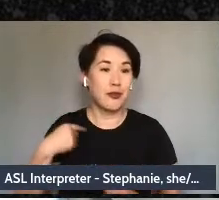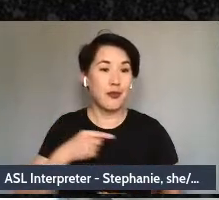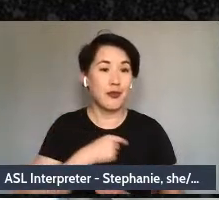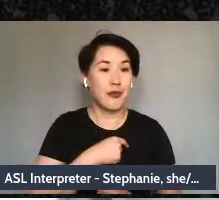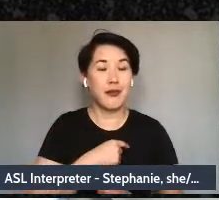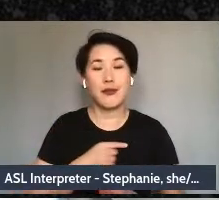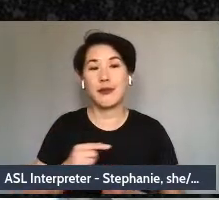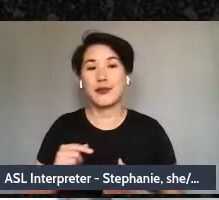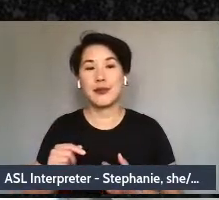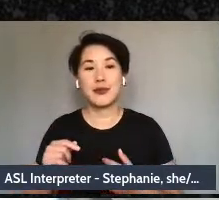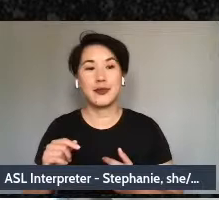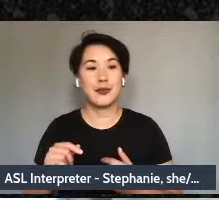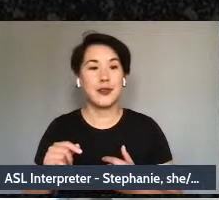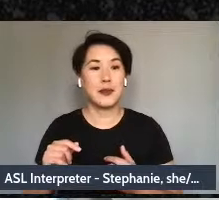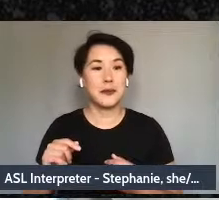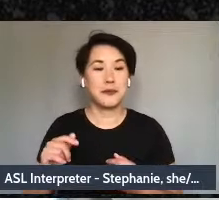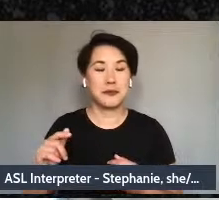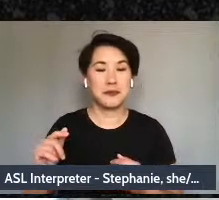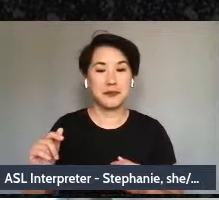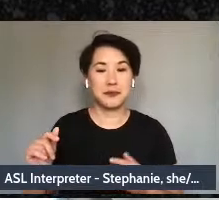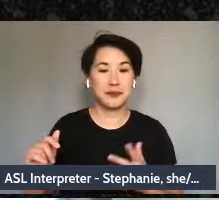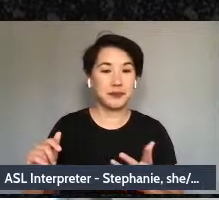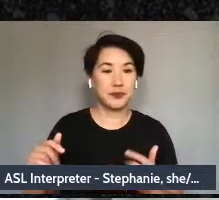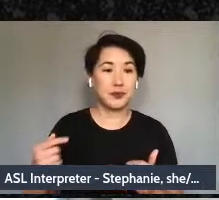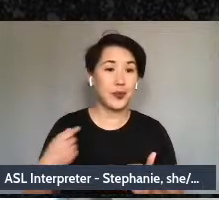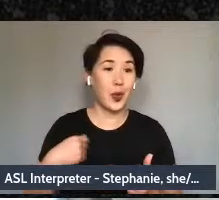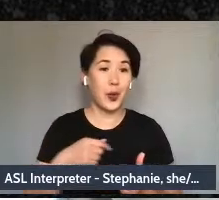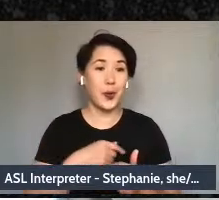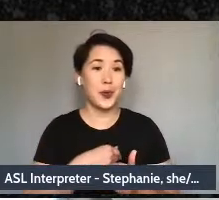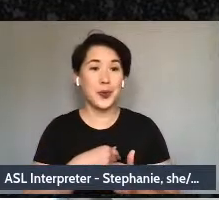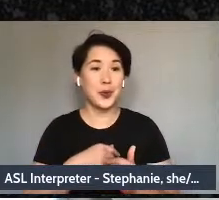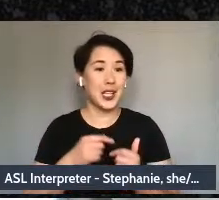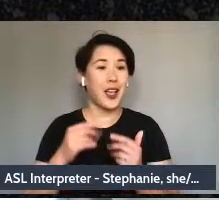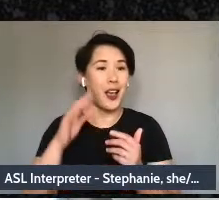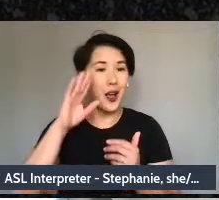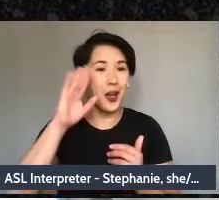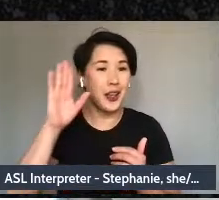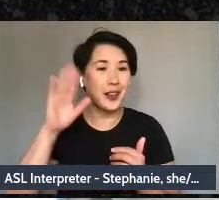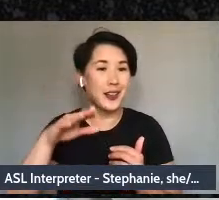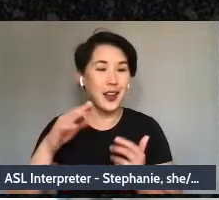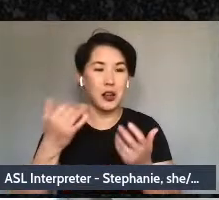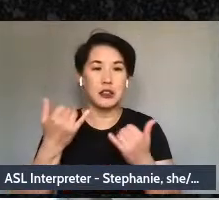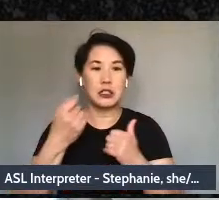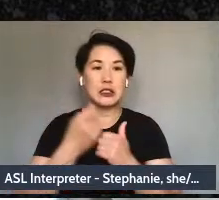to ask. We know we've given you a lot of content today, and that there's a lot of new concepts